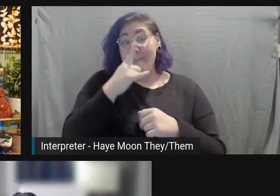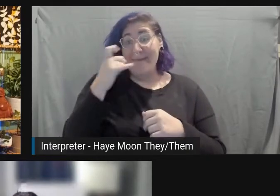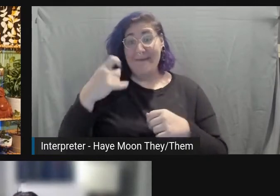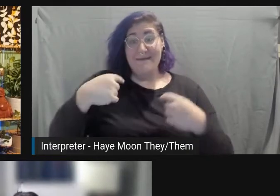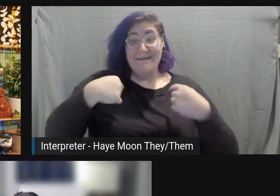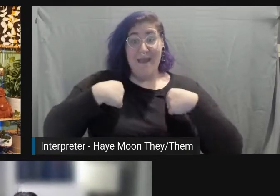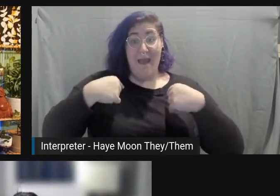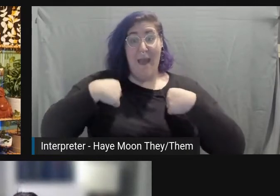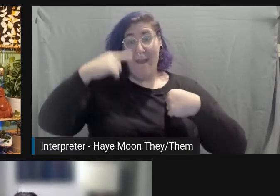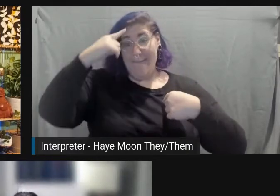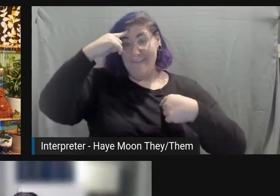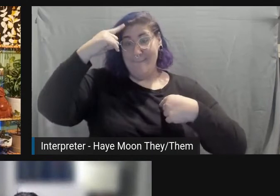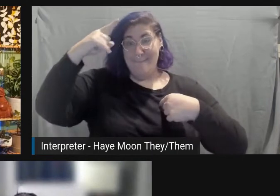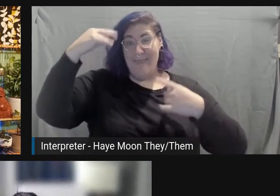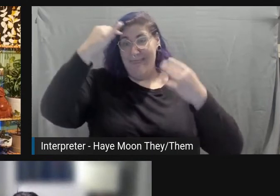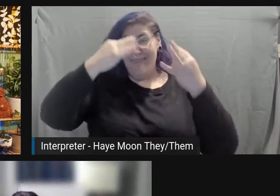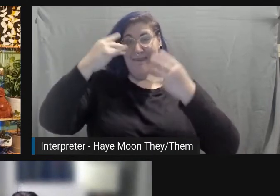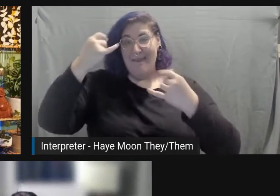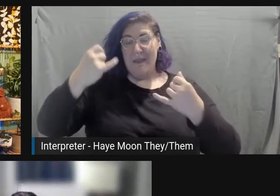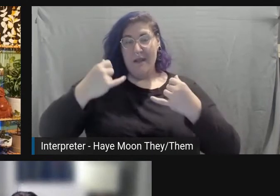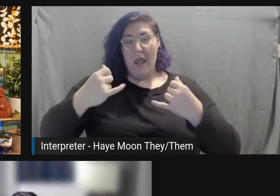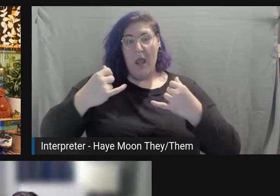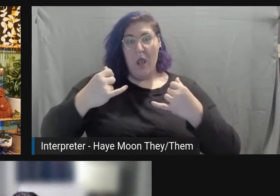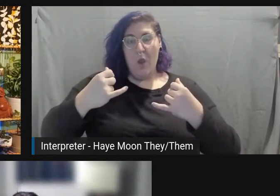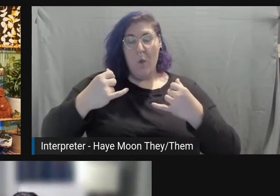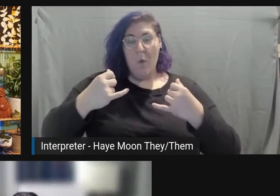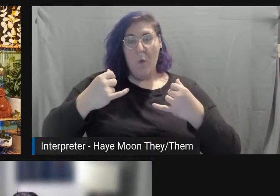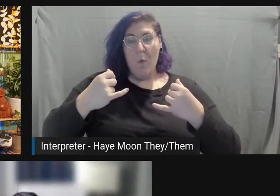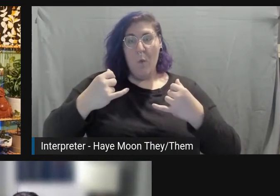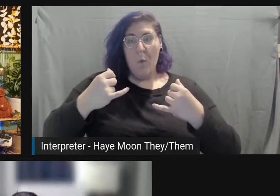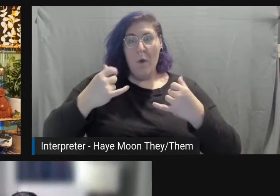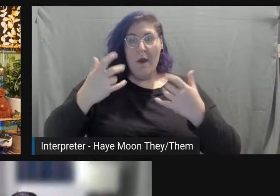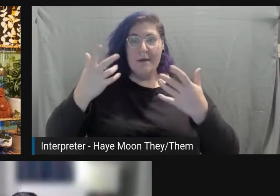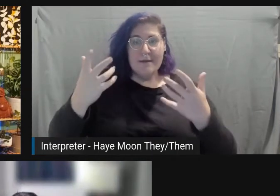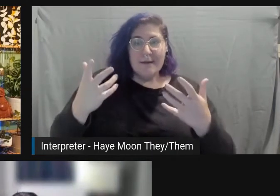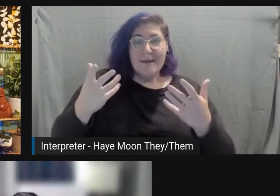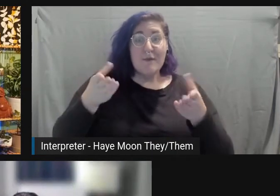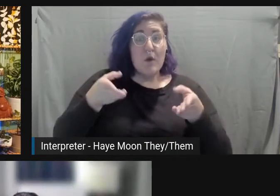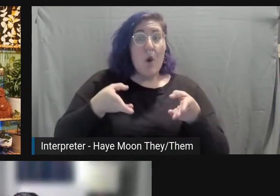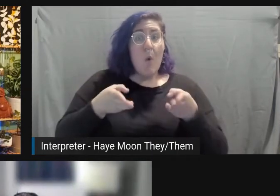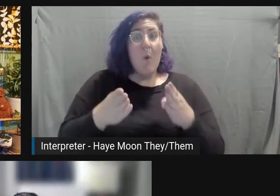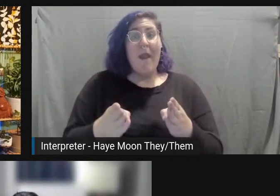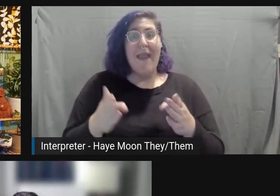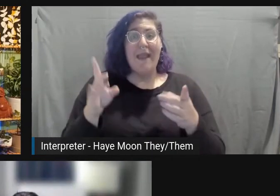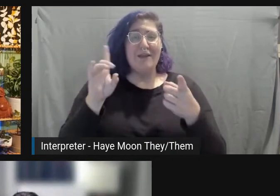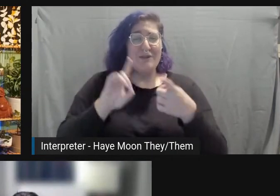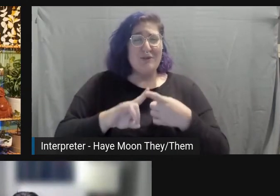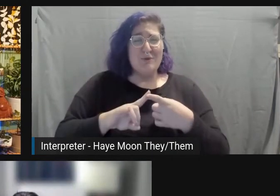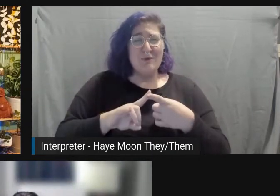Because I'm thinking is there a way to talk about something